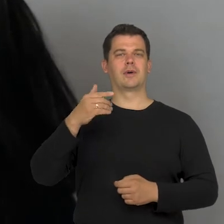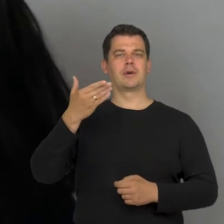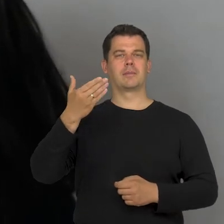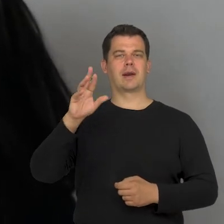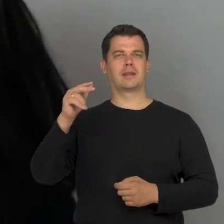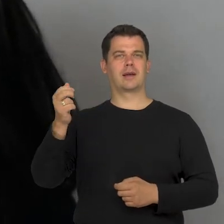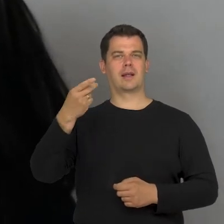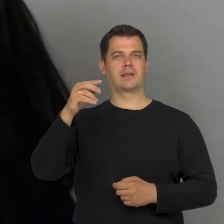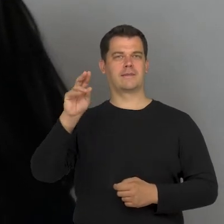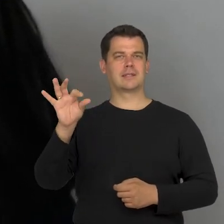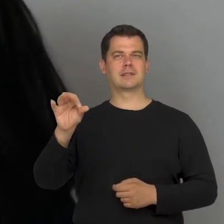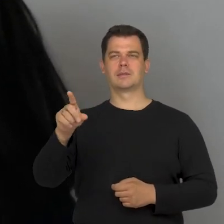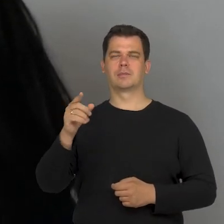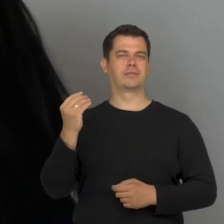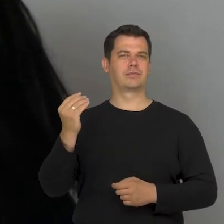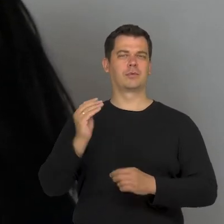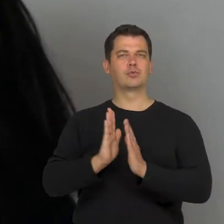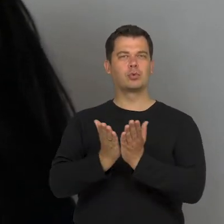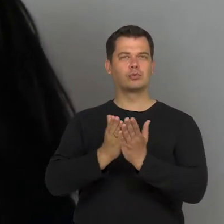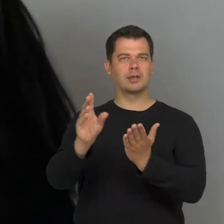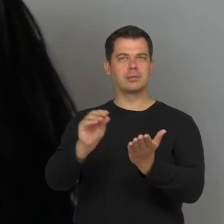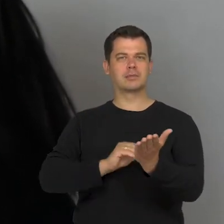in his great book „Normalcy”.